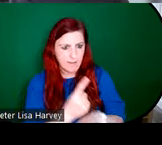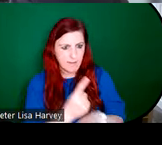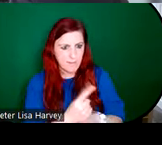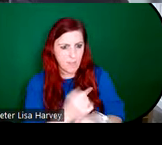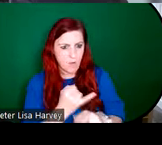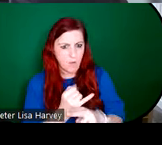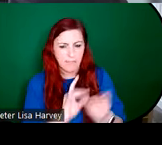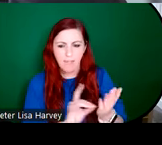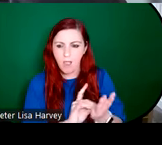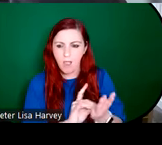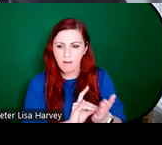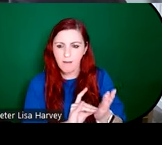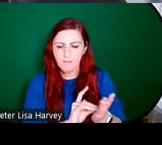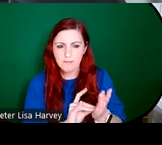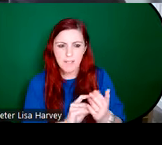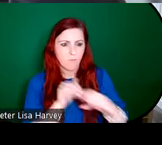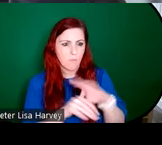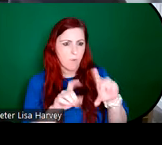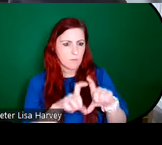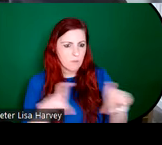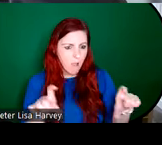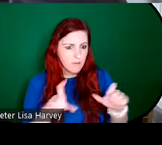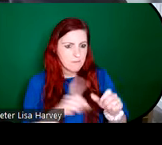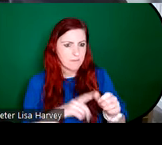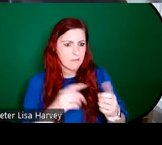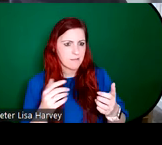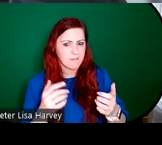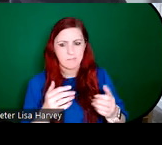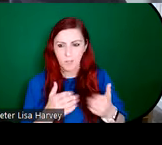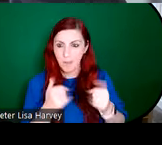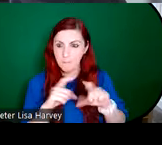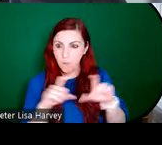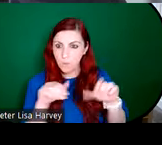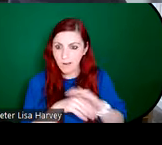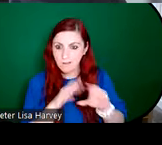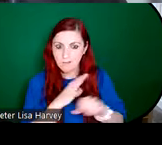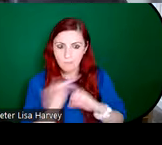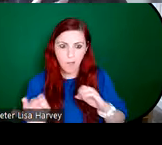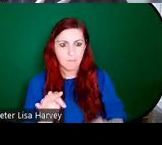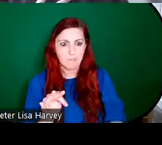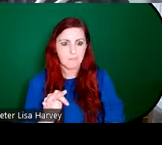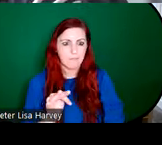examples of postcards, souvenir postcards, from Saint Chapelle from, excuse me,